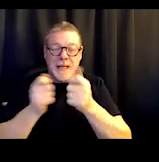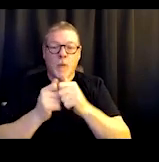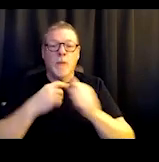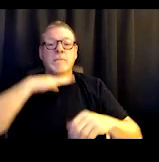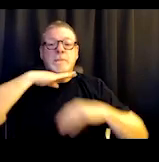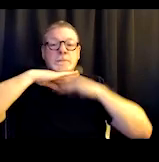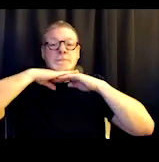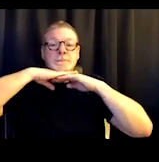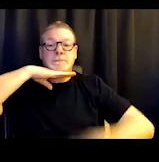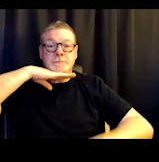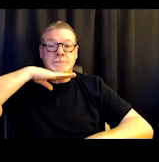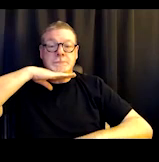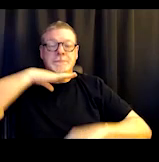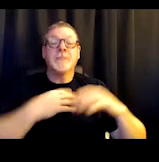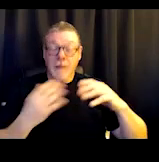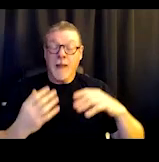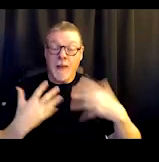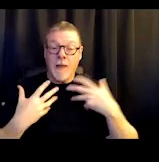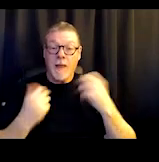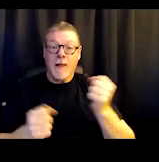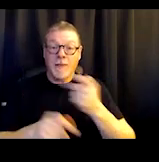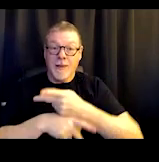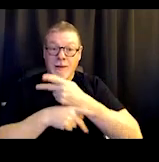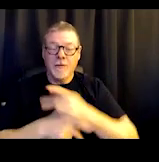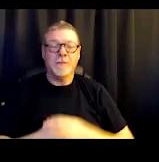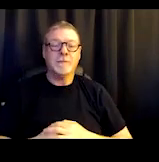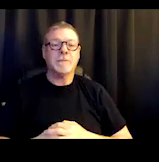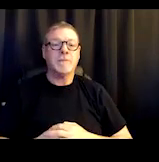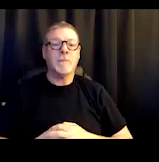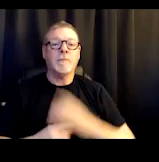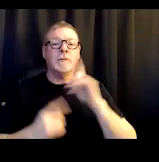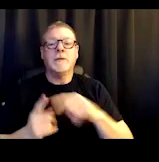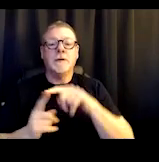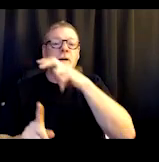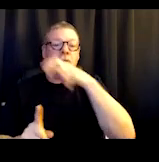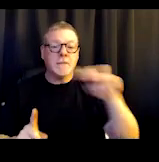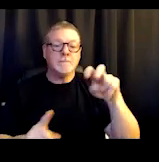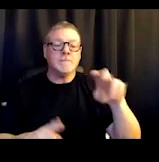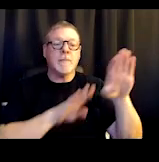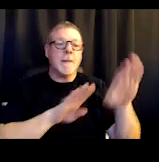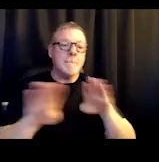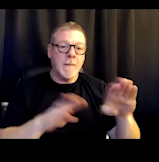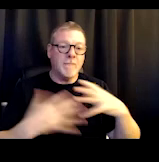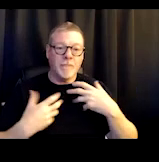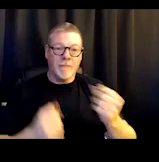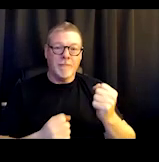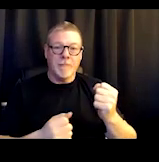and, you know, in a healthcare setting. Then they may end up with some behavioral health services, you know, from the neck up,